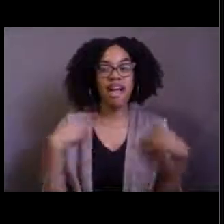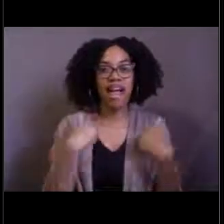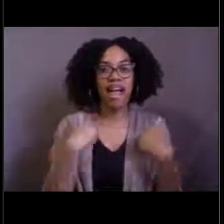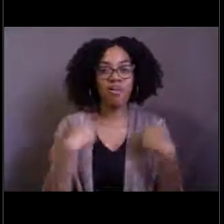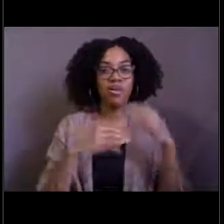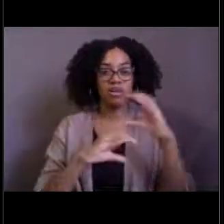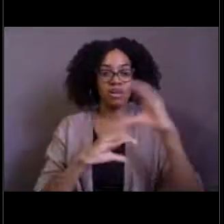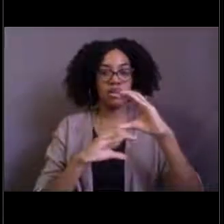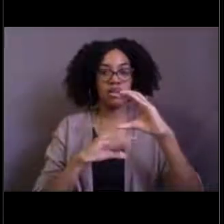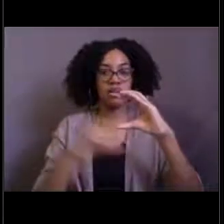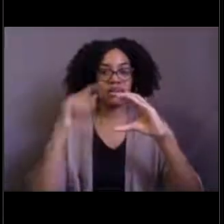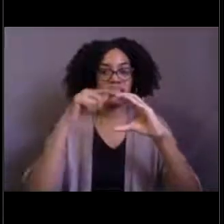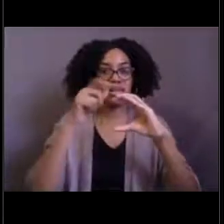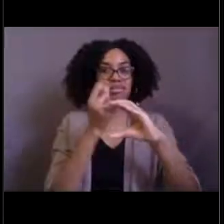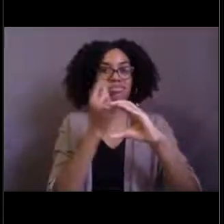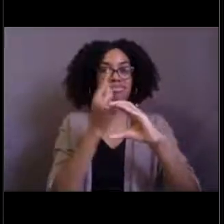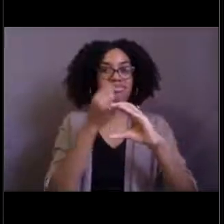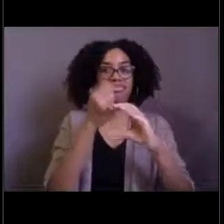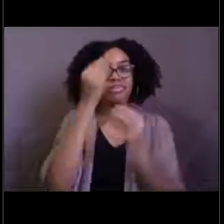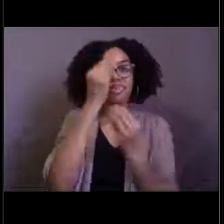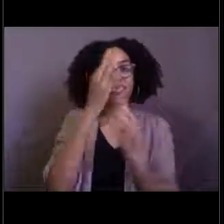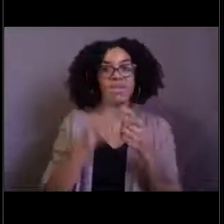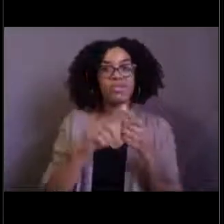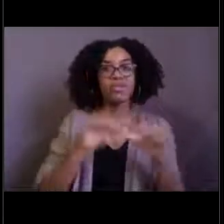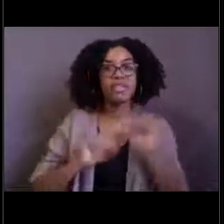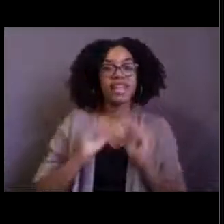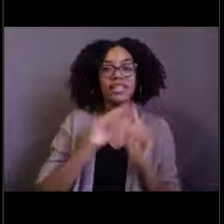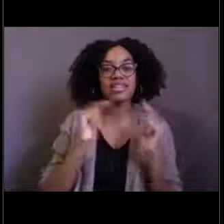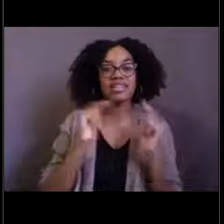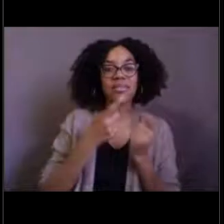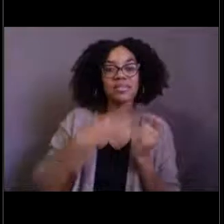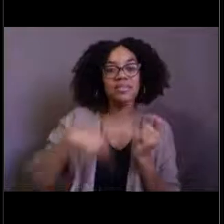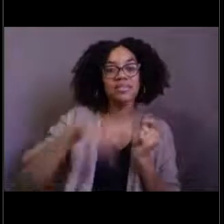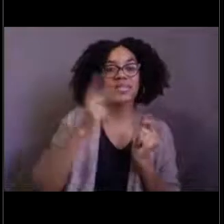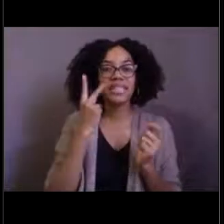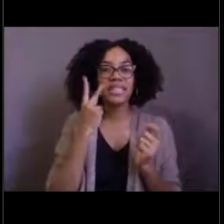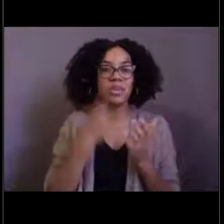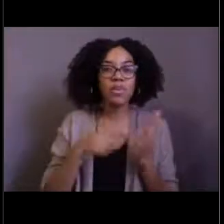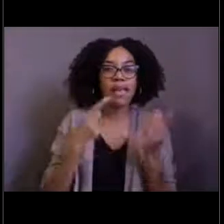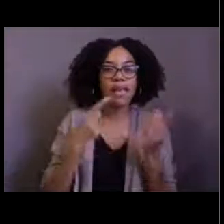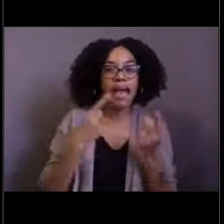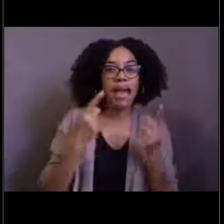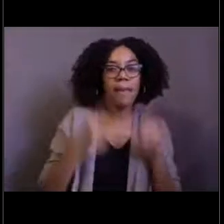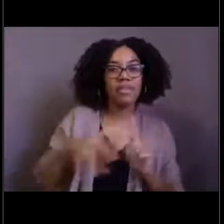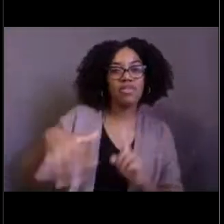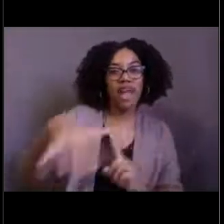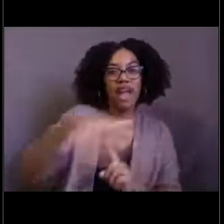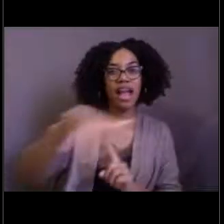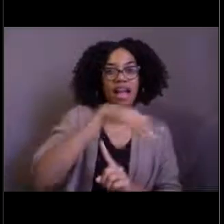to our science team about what's going on around D2. So there's perspective and there's sort of guidance